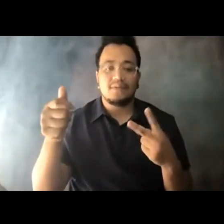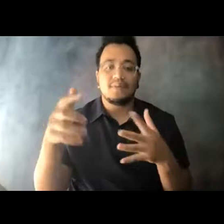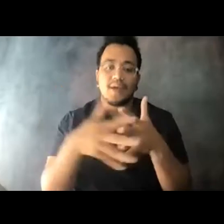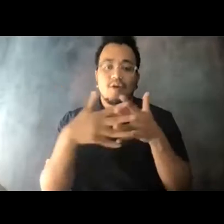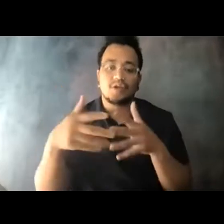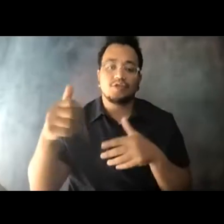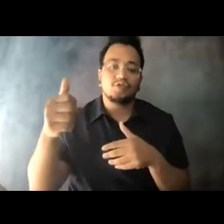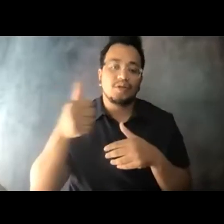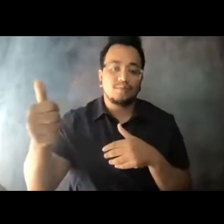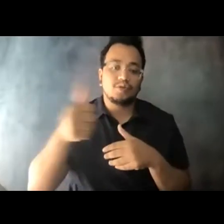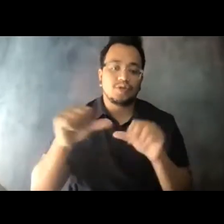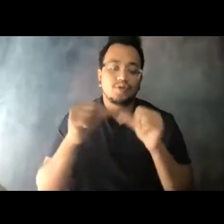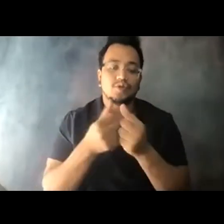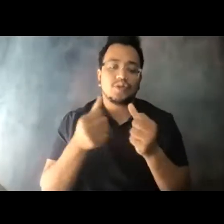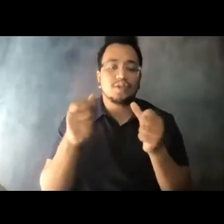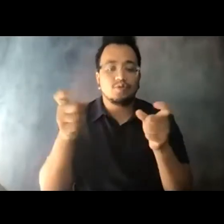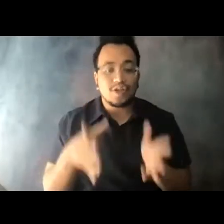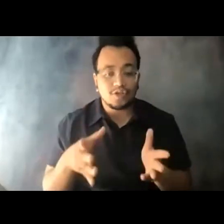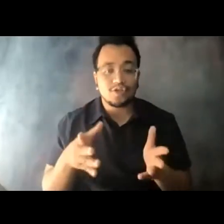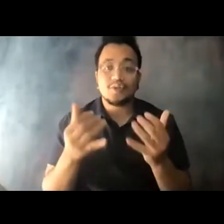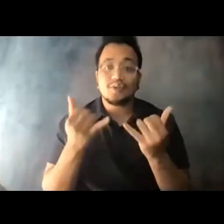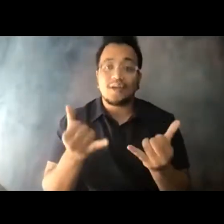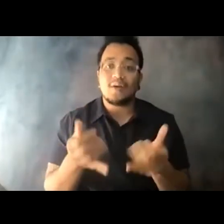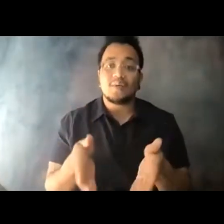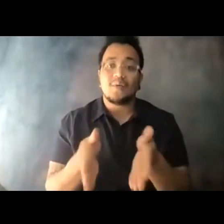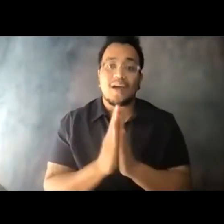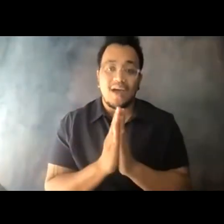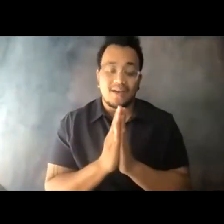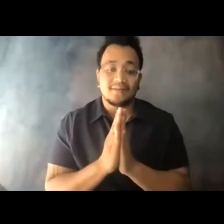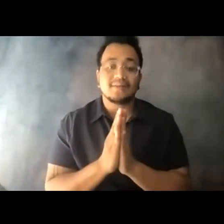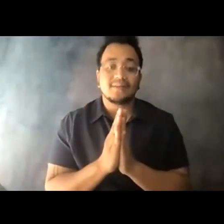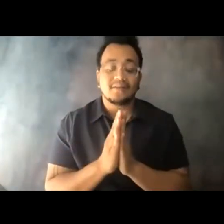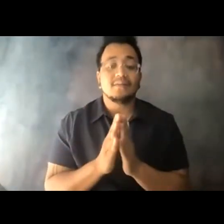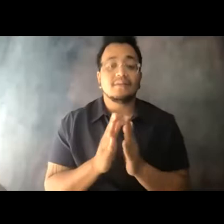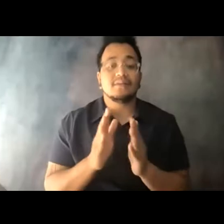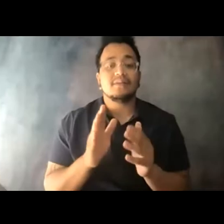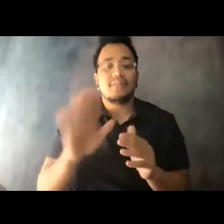their members that represents some of the best strategies 14:10:44 to increase ridership.